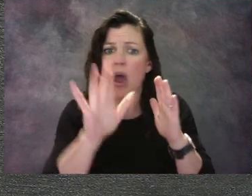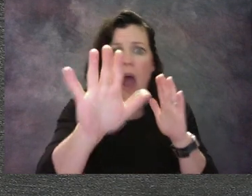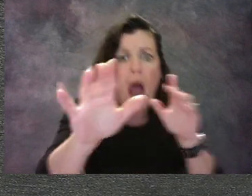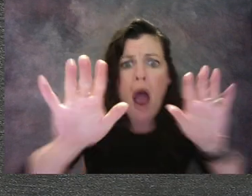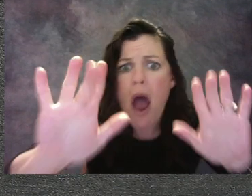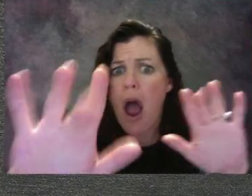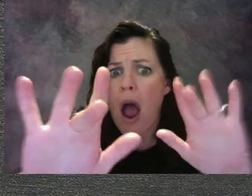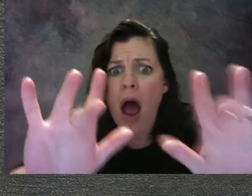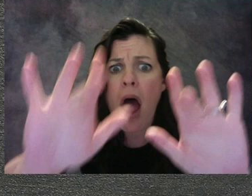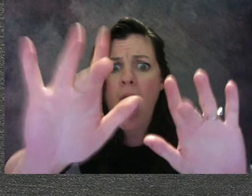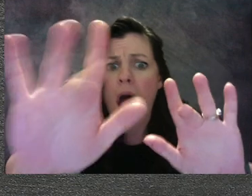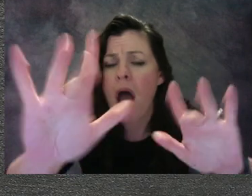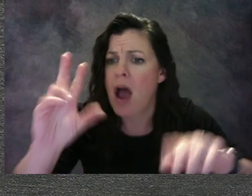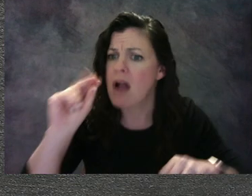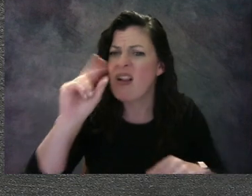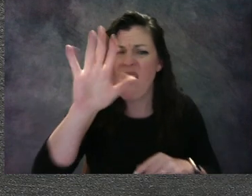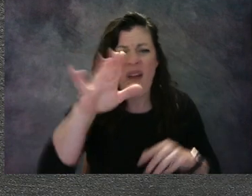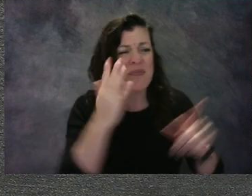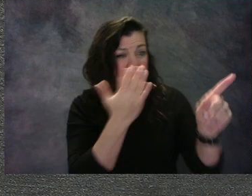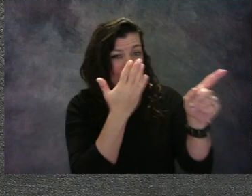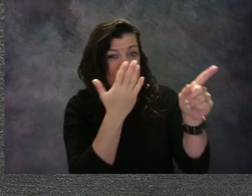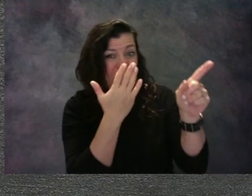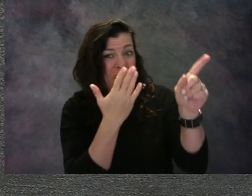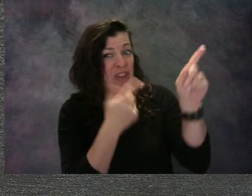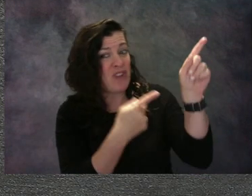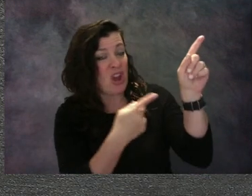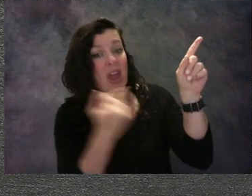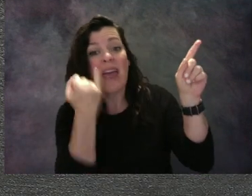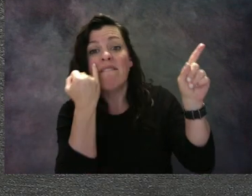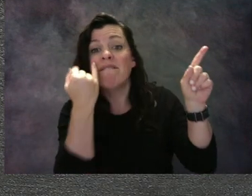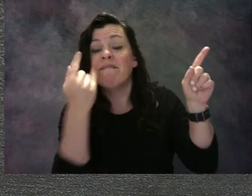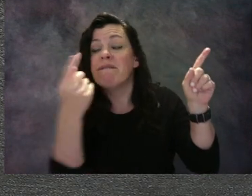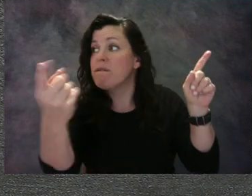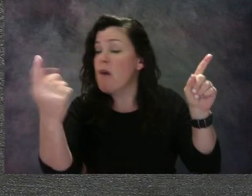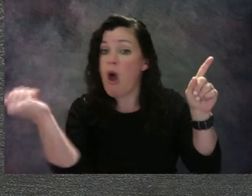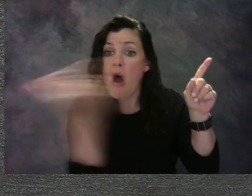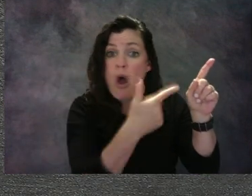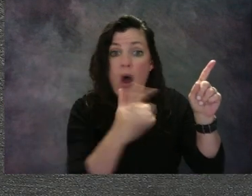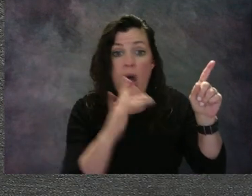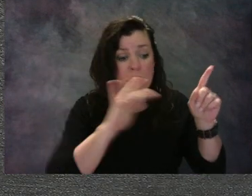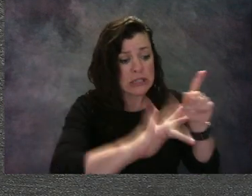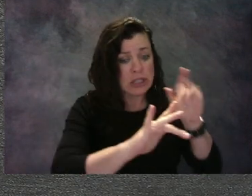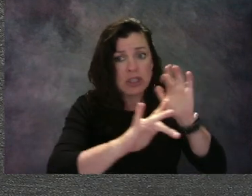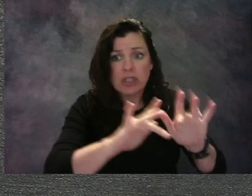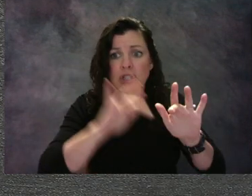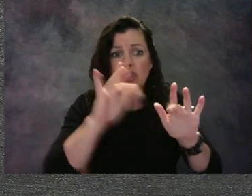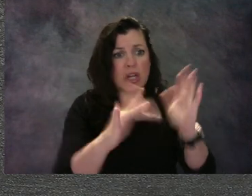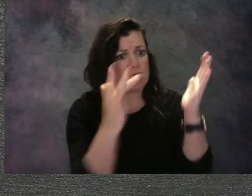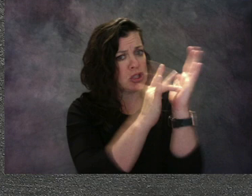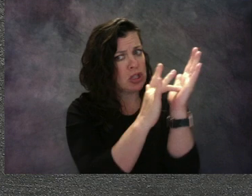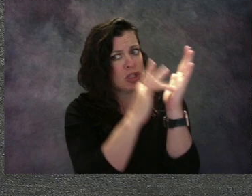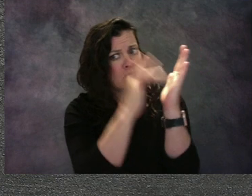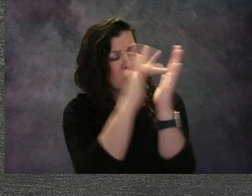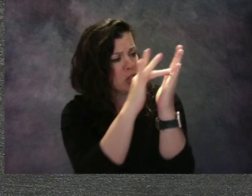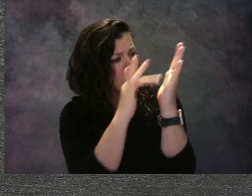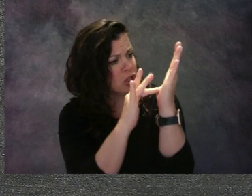if every single person touched this mirror, they would leave an oily fingerprint,